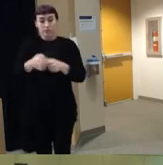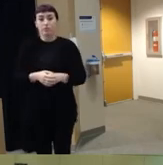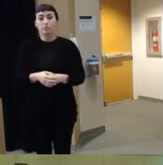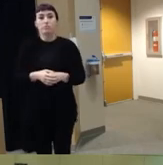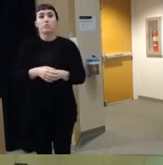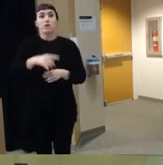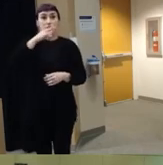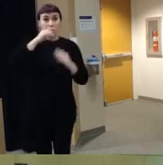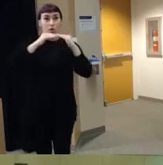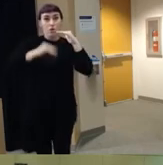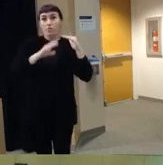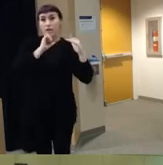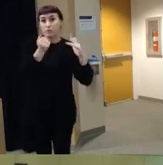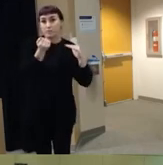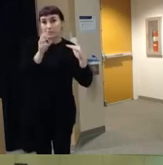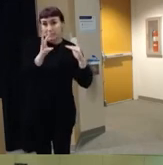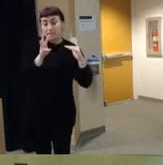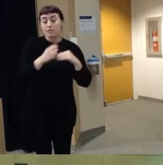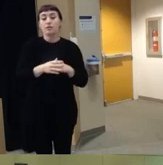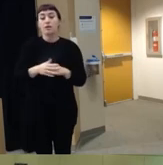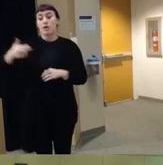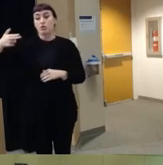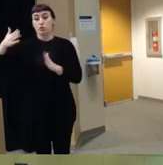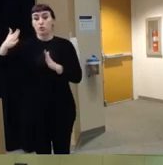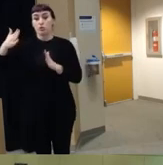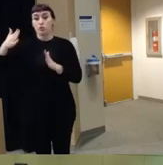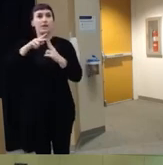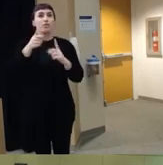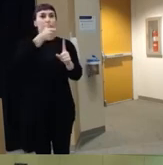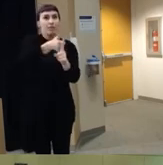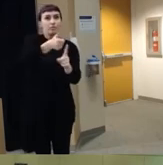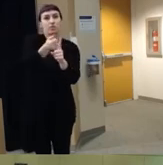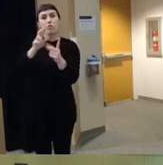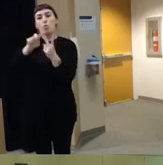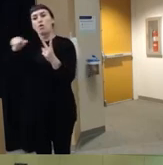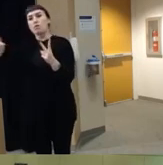under the age of 15 and the shooter was either the child themselves or another child under the age of